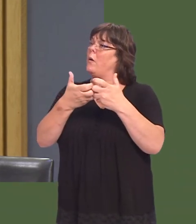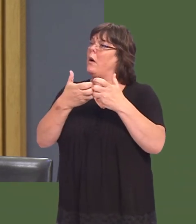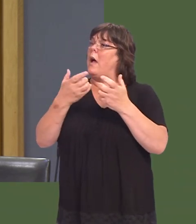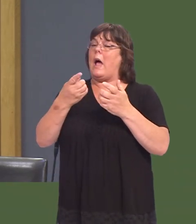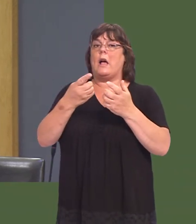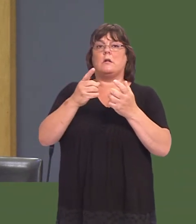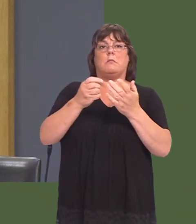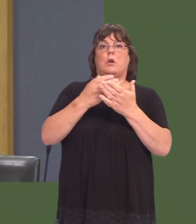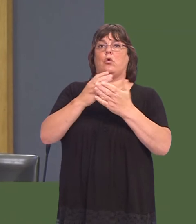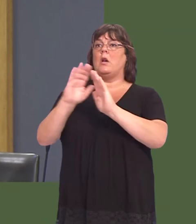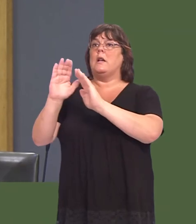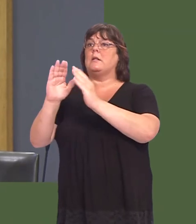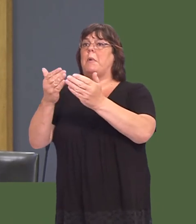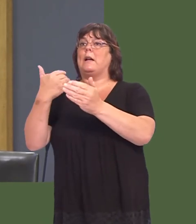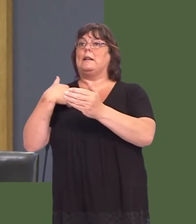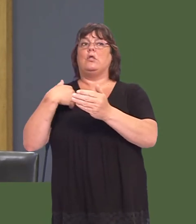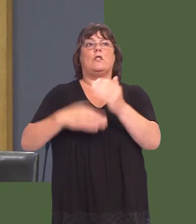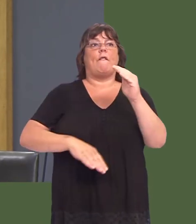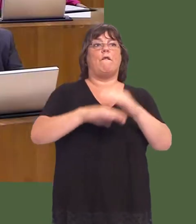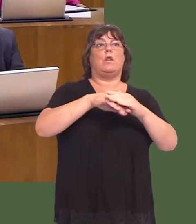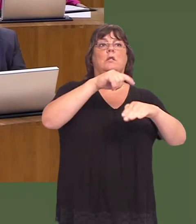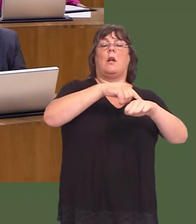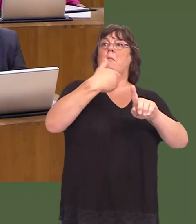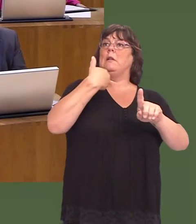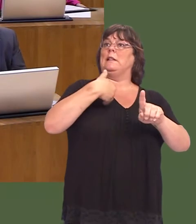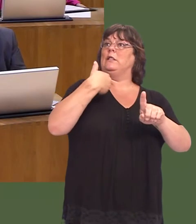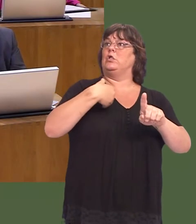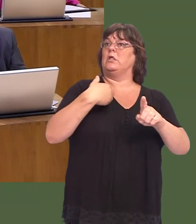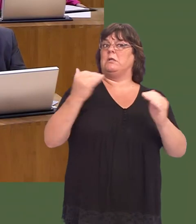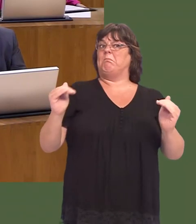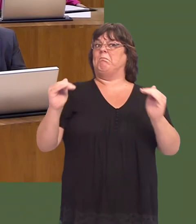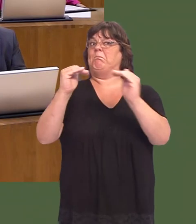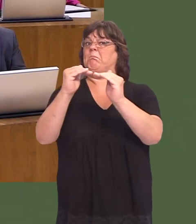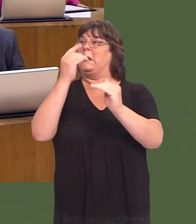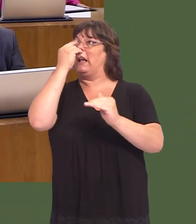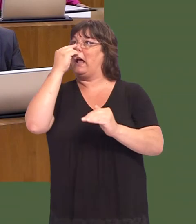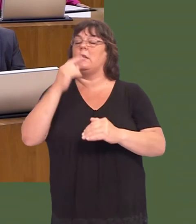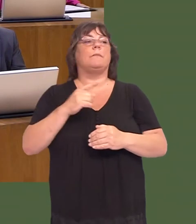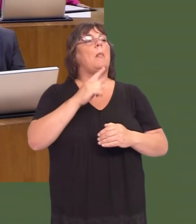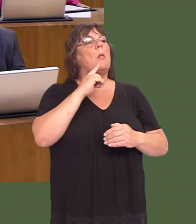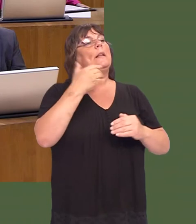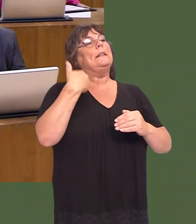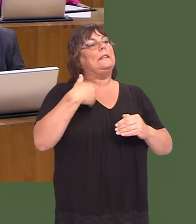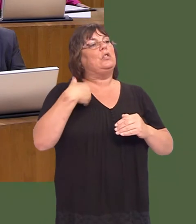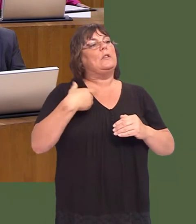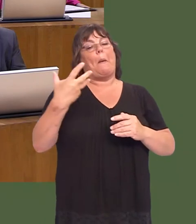esteem between supply teachers and their full-time equivalents? Carwyn Jones: This will become easier when teachersí pay and conditions are devolved,